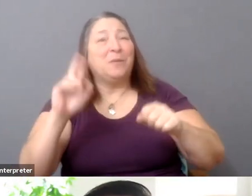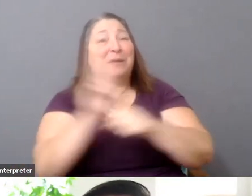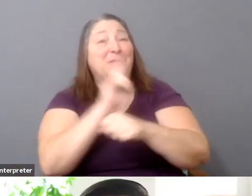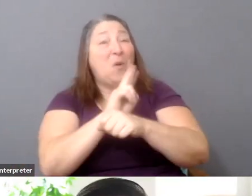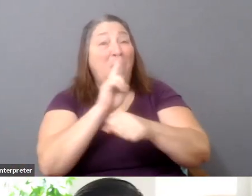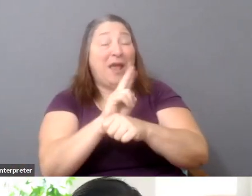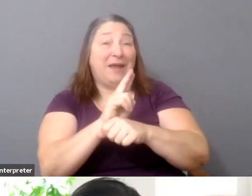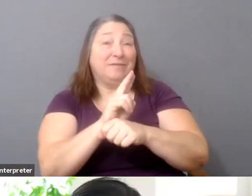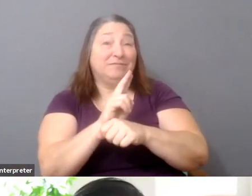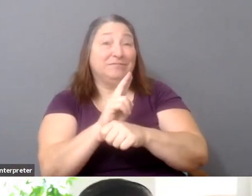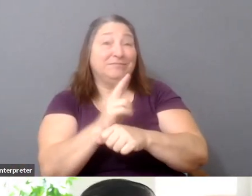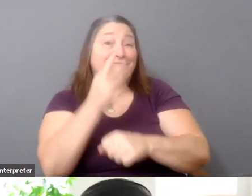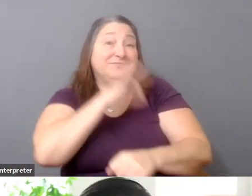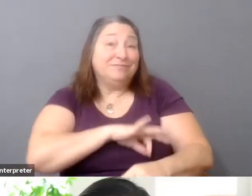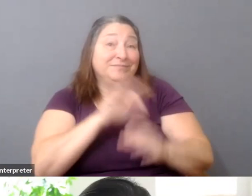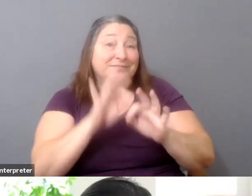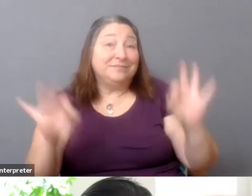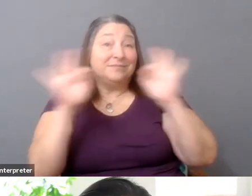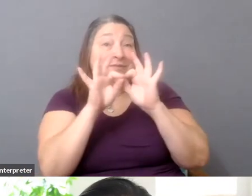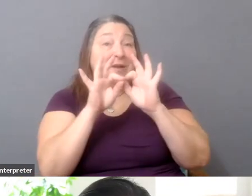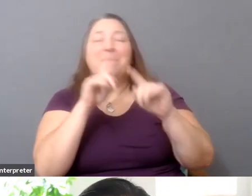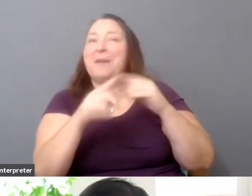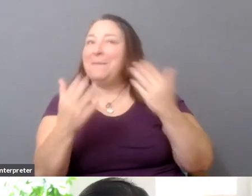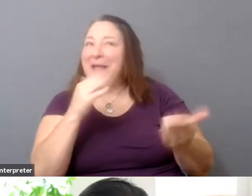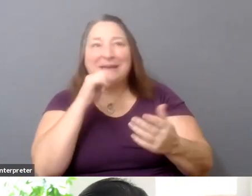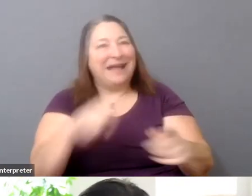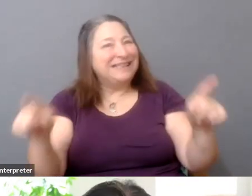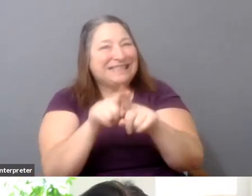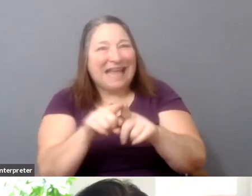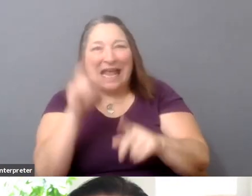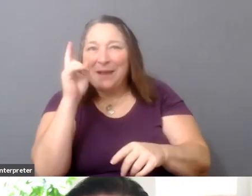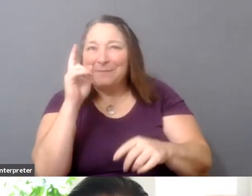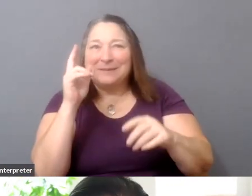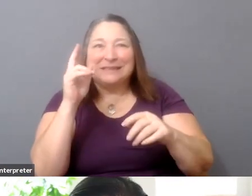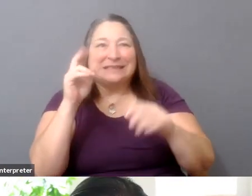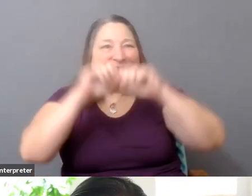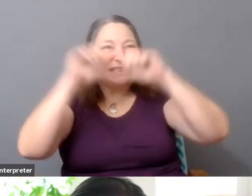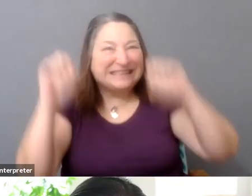not exactly be the same systems that we've looked at historically. They can definitely be informed by that.